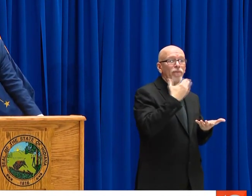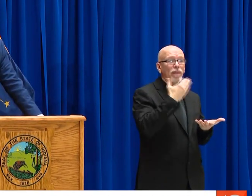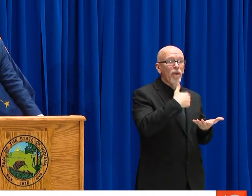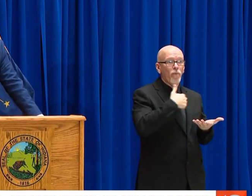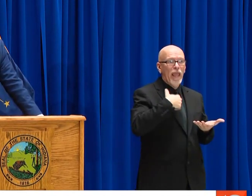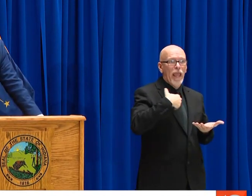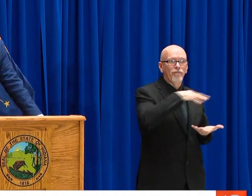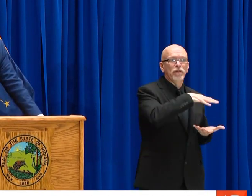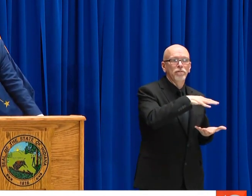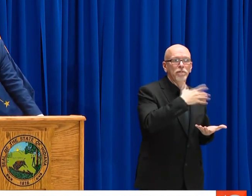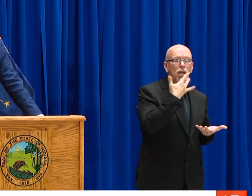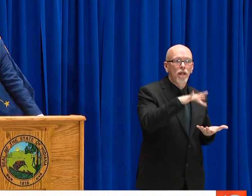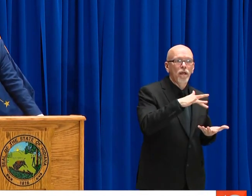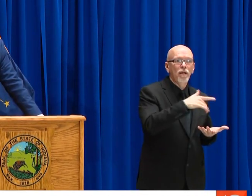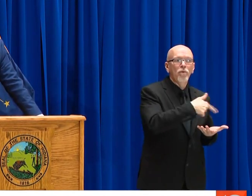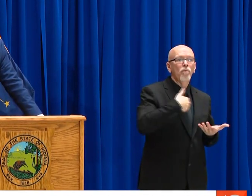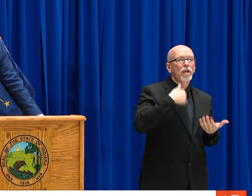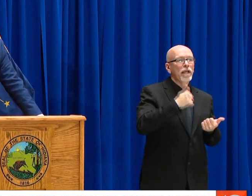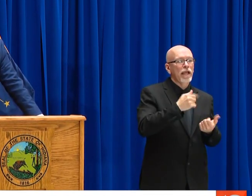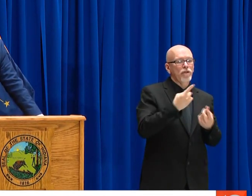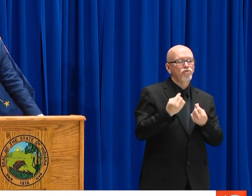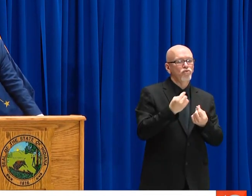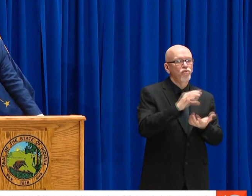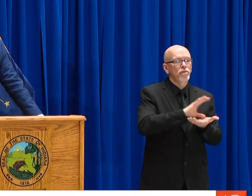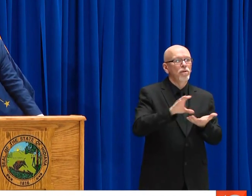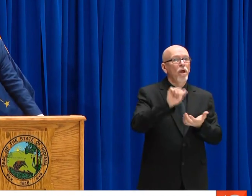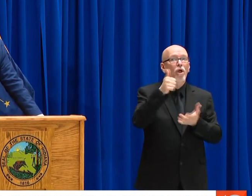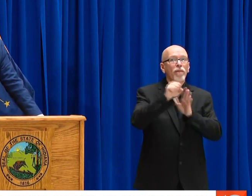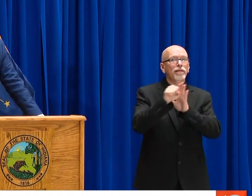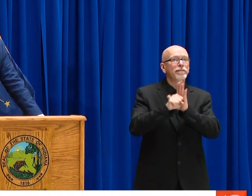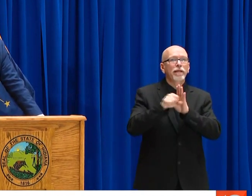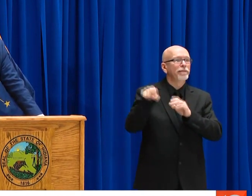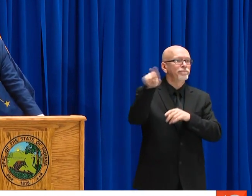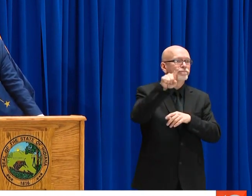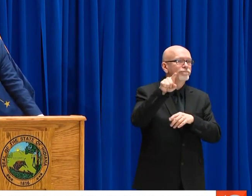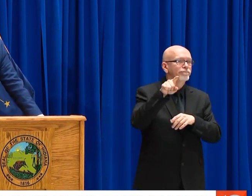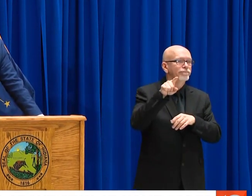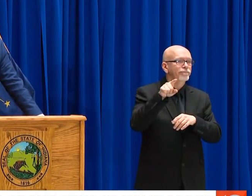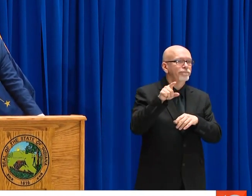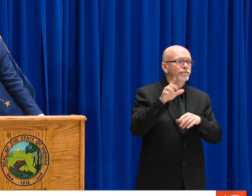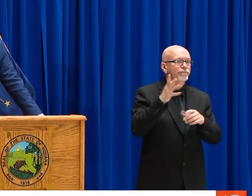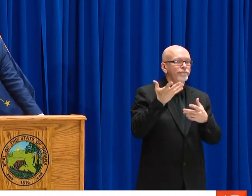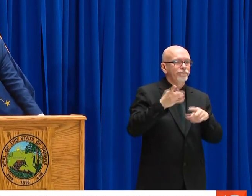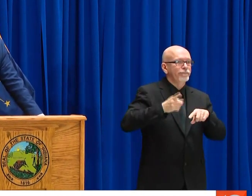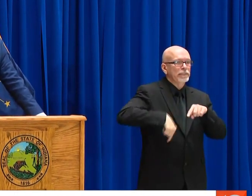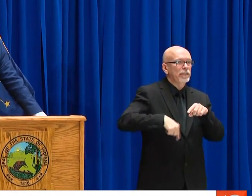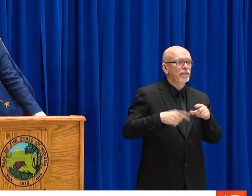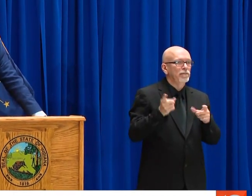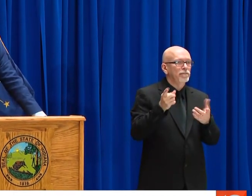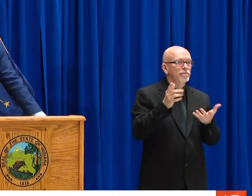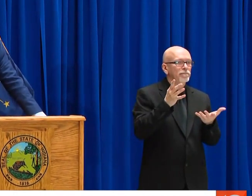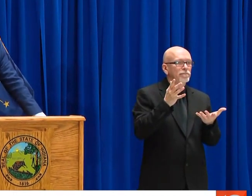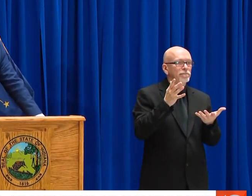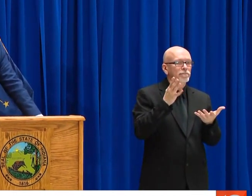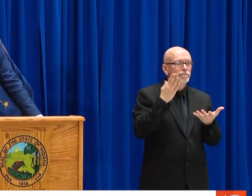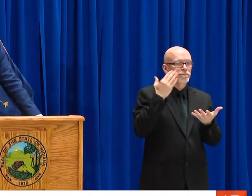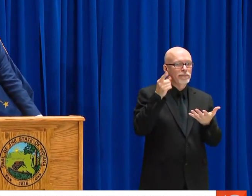BILLION DOLLARS IN OUR RESERVES, 13 PLUS PERCENT OF OUR ANNUAL OPERATING BUDGET IN RESERVES. AND THANKFULLY WE HAVE THAT. SO WE'RE GOING TO BE ABLE TO DO